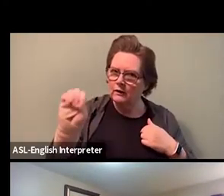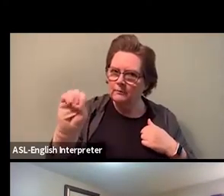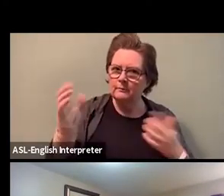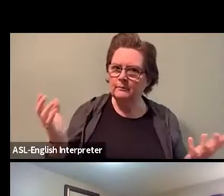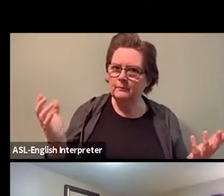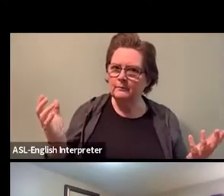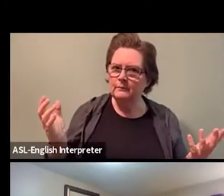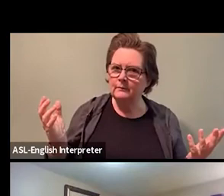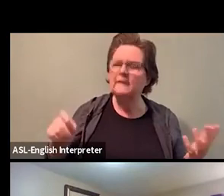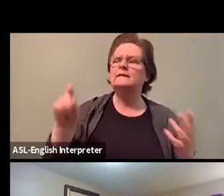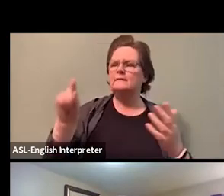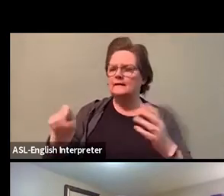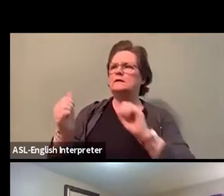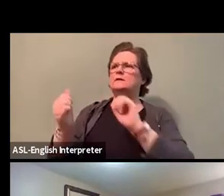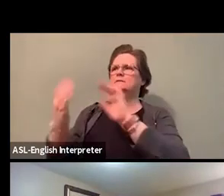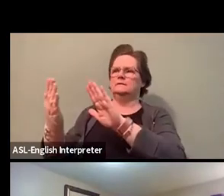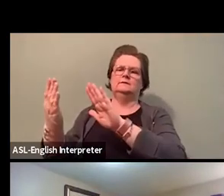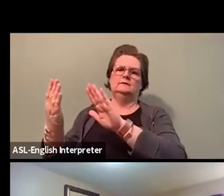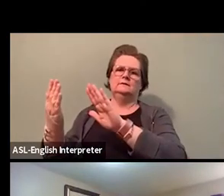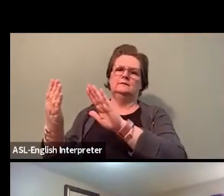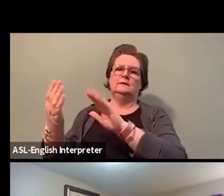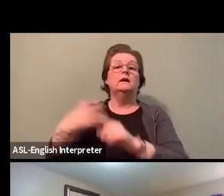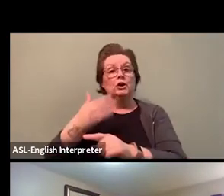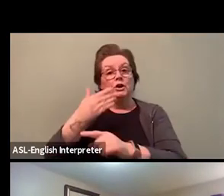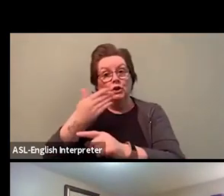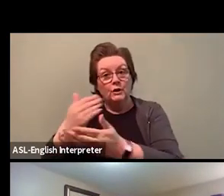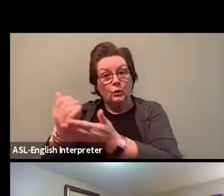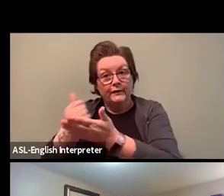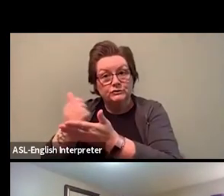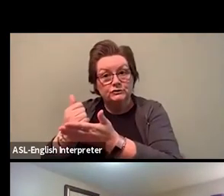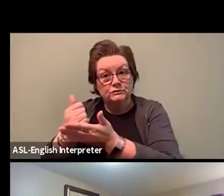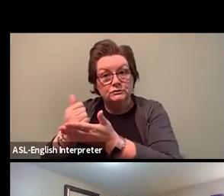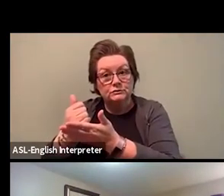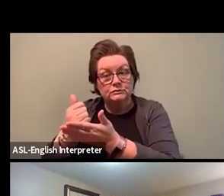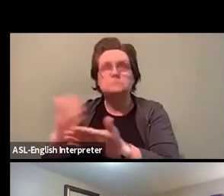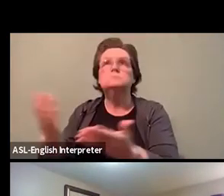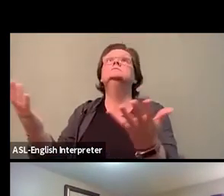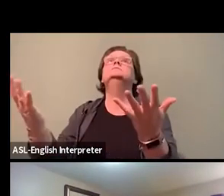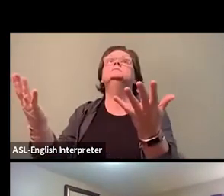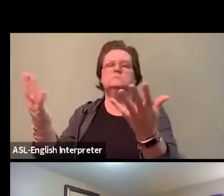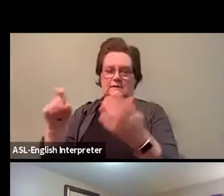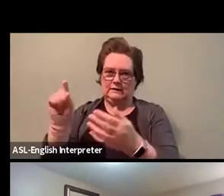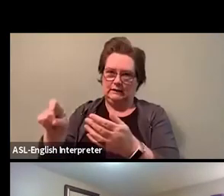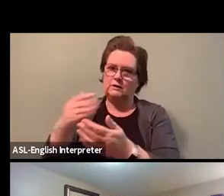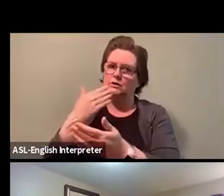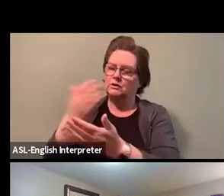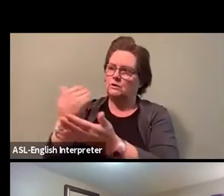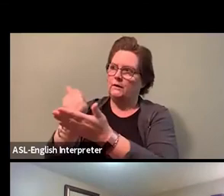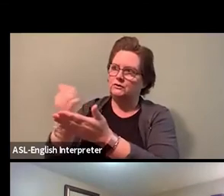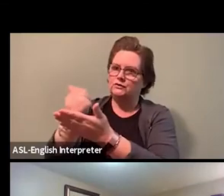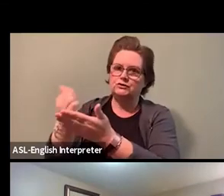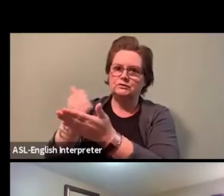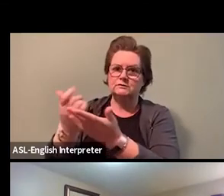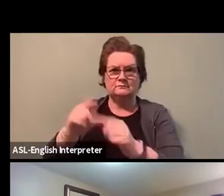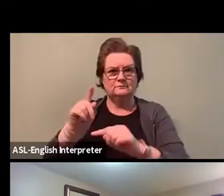You know, we need a livable wage for goodness sakes. There are many pieces that I could speak to.